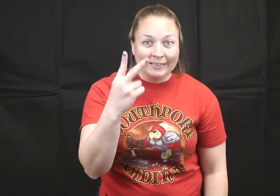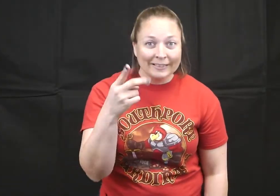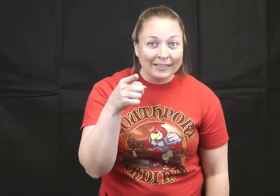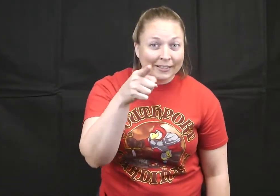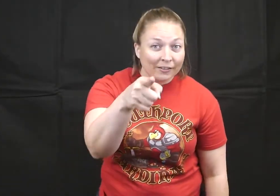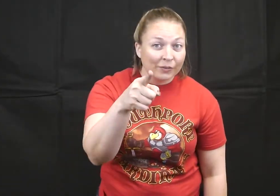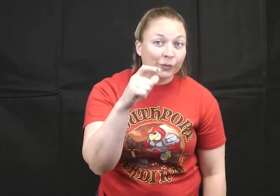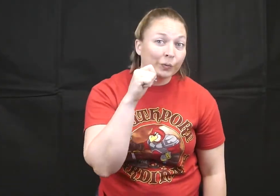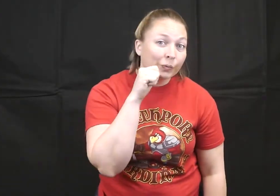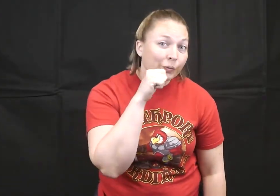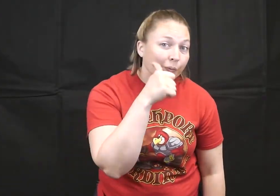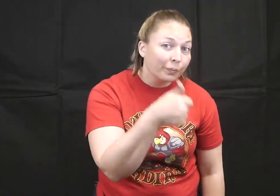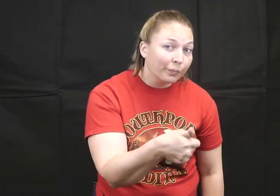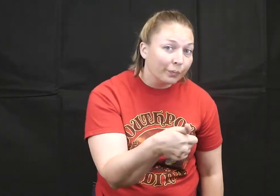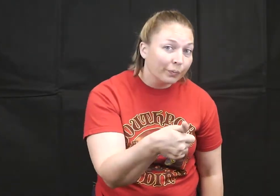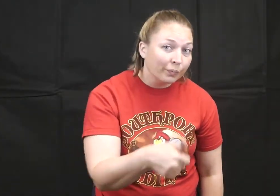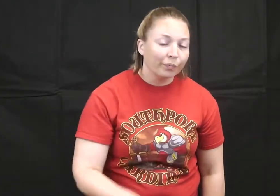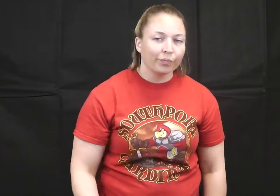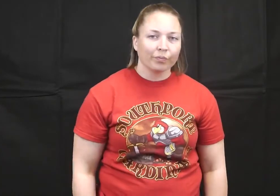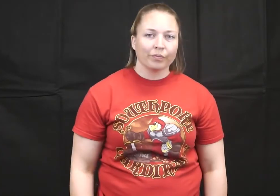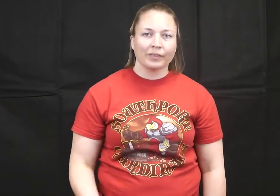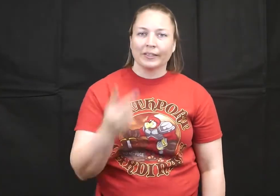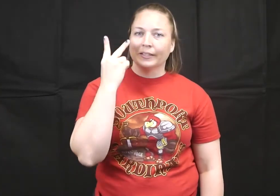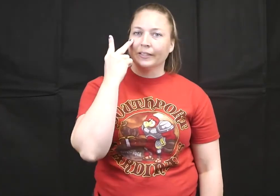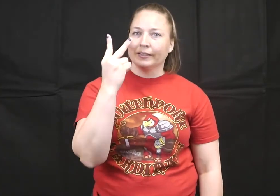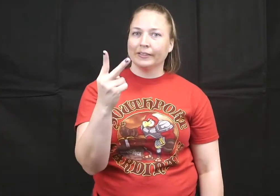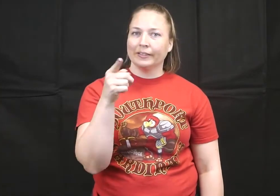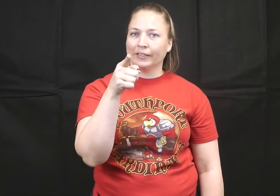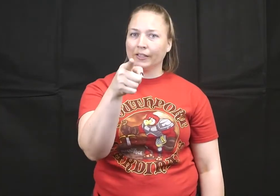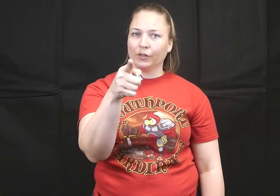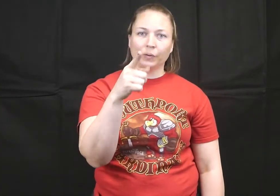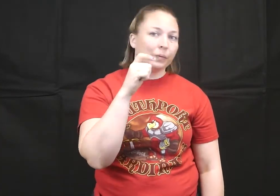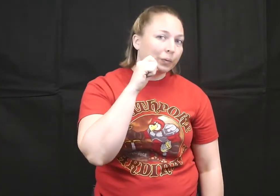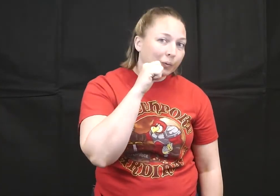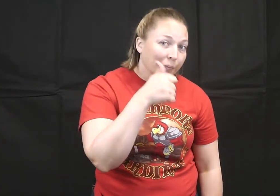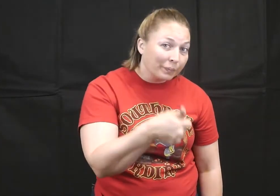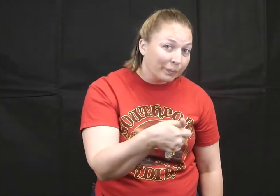See you tomorrow!